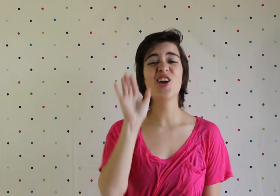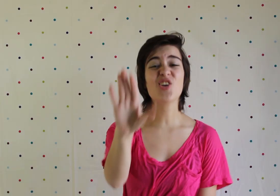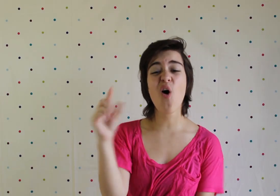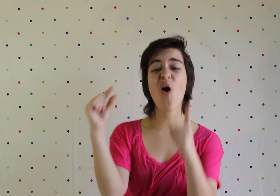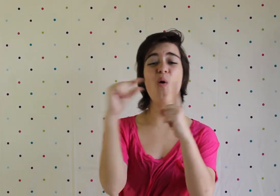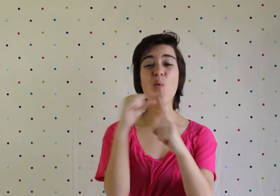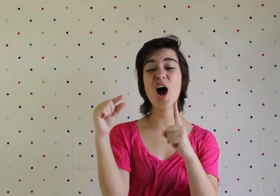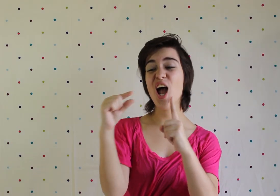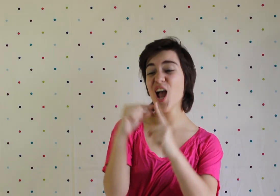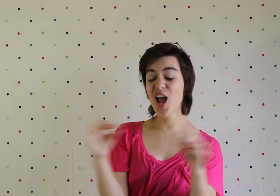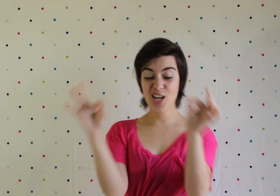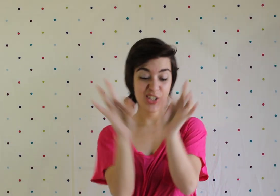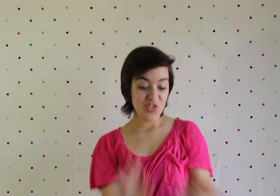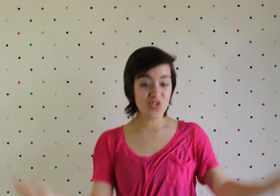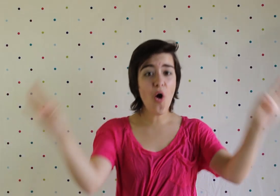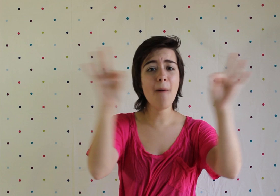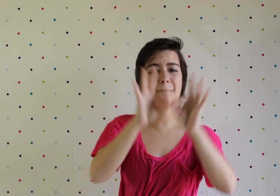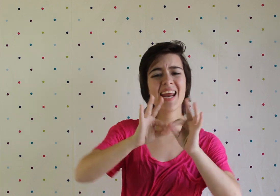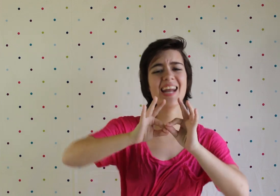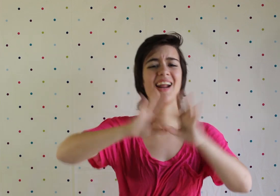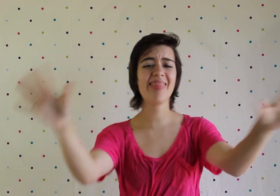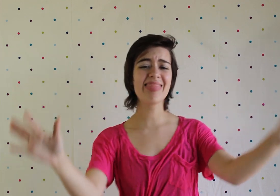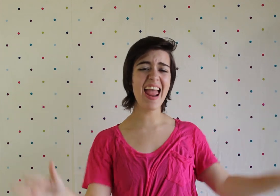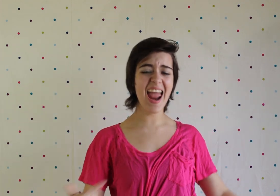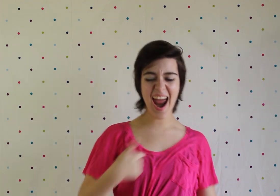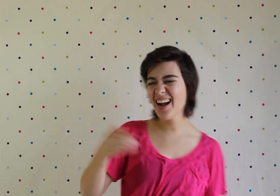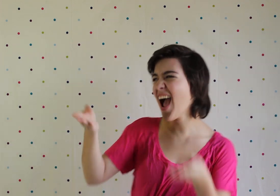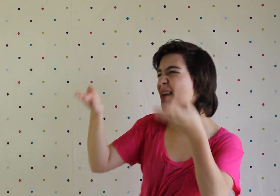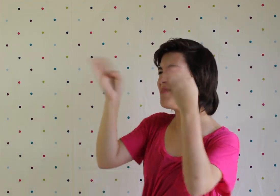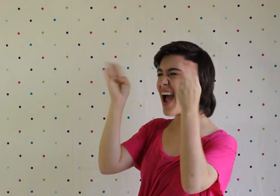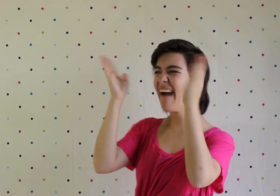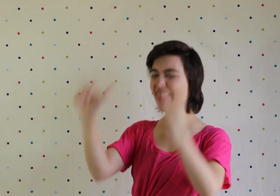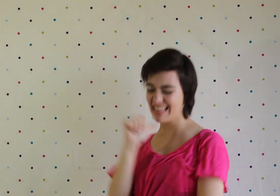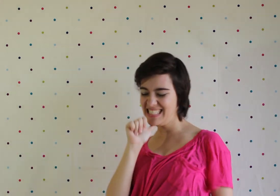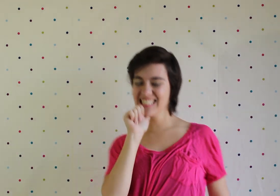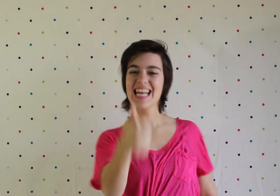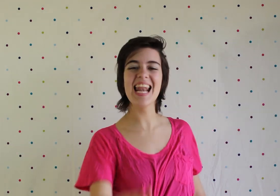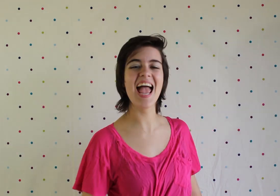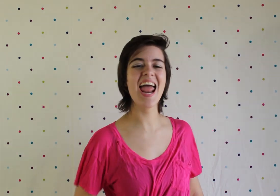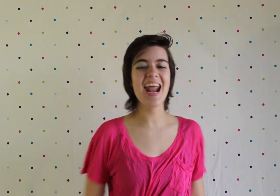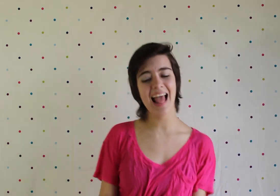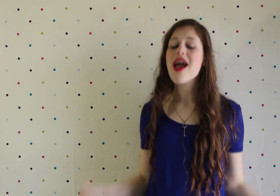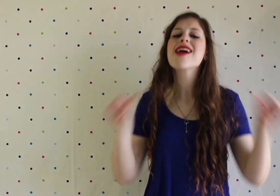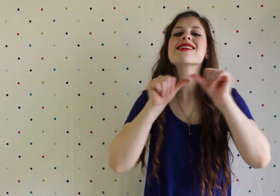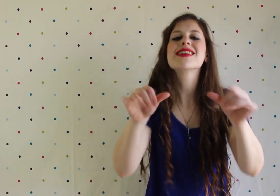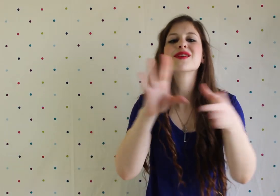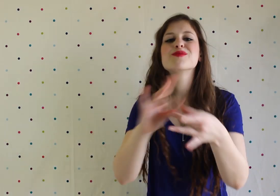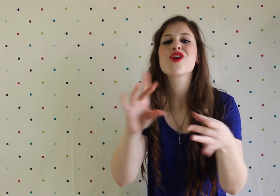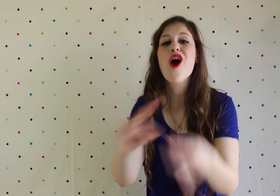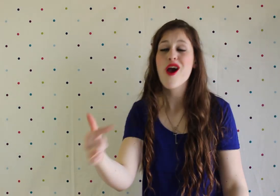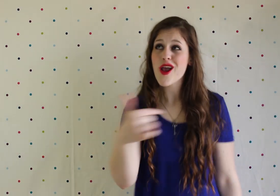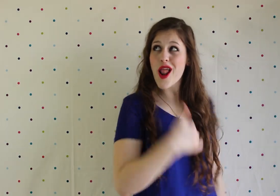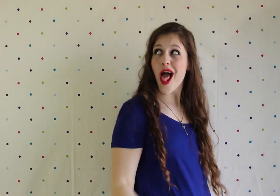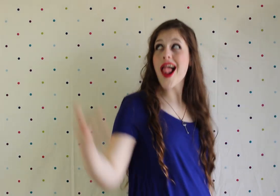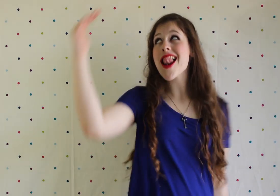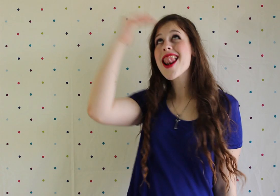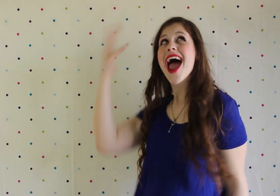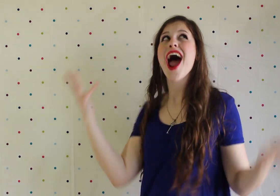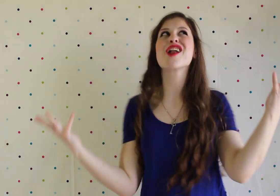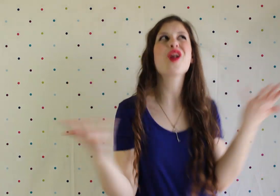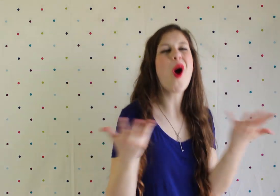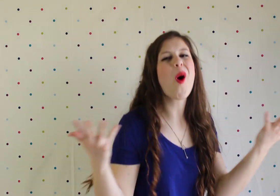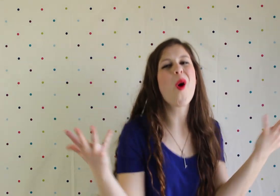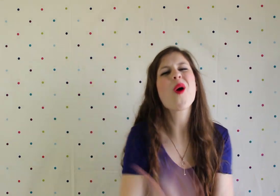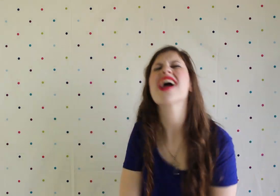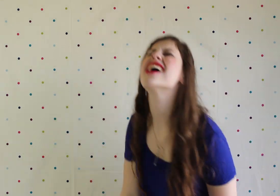Your words don't mean a thing, I'm not listening Keep talking, all I know is